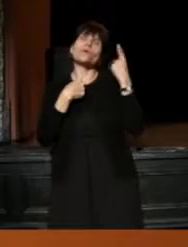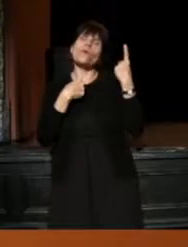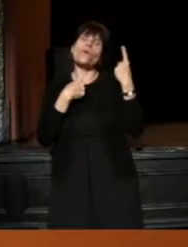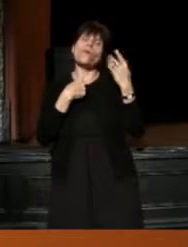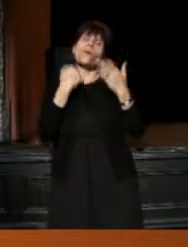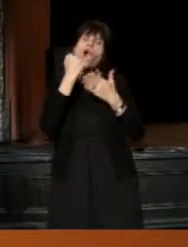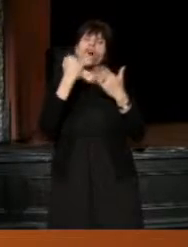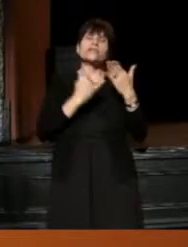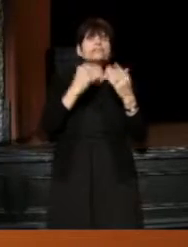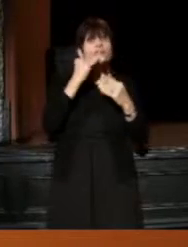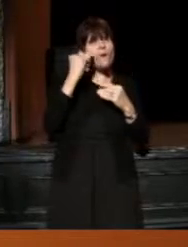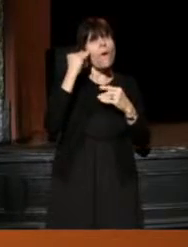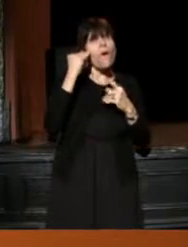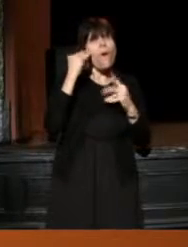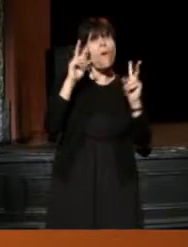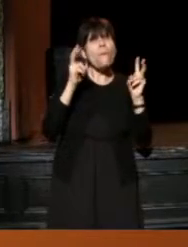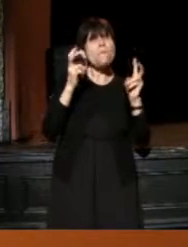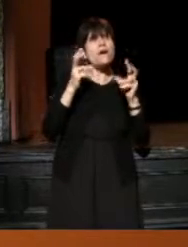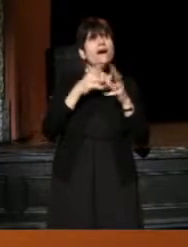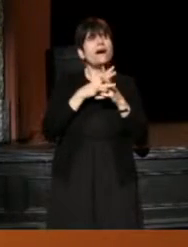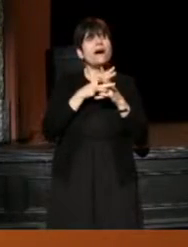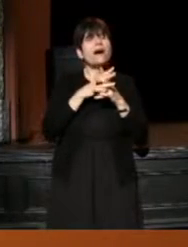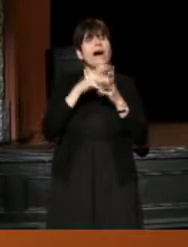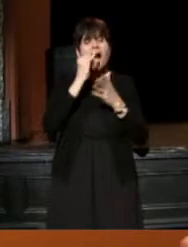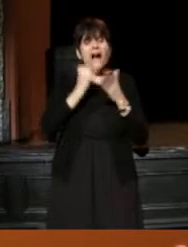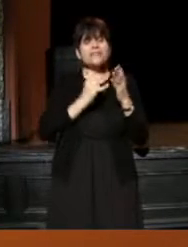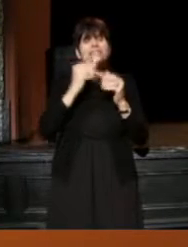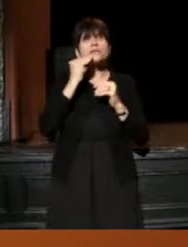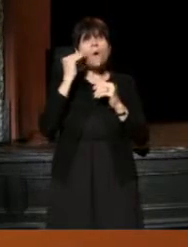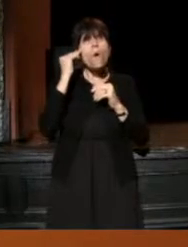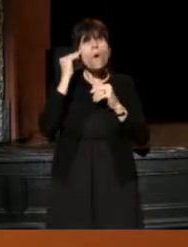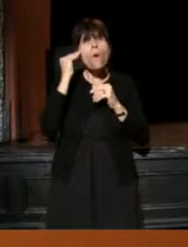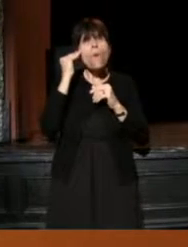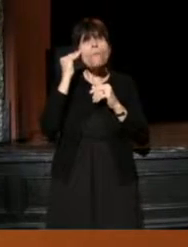artistic home, what does that mean?"